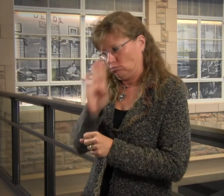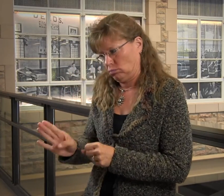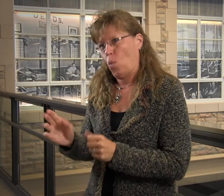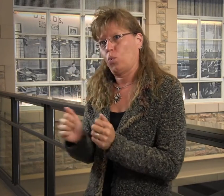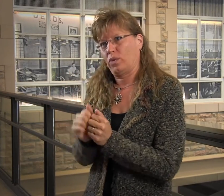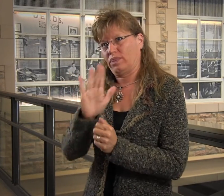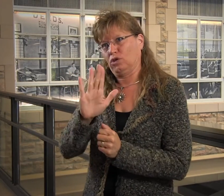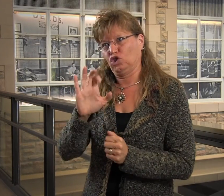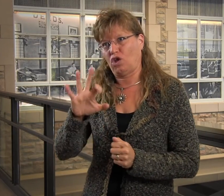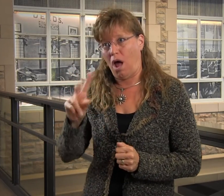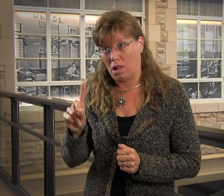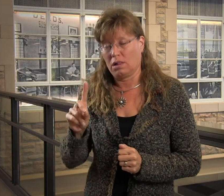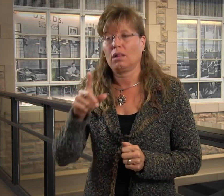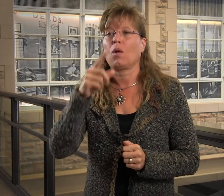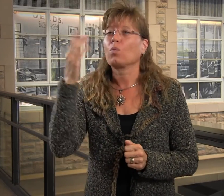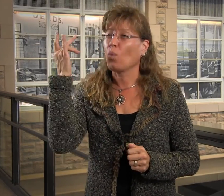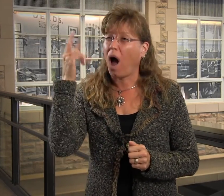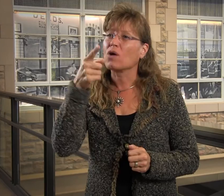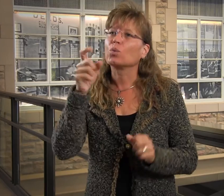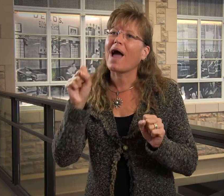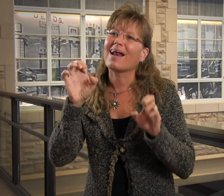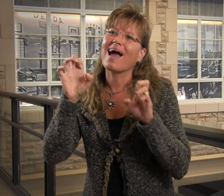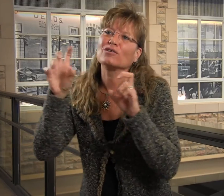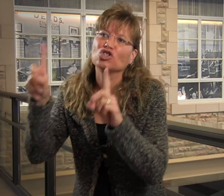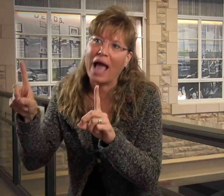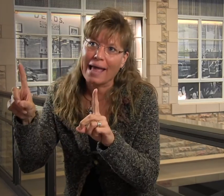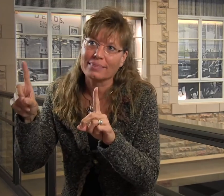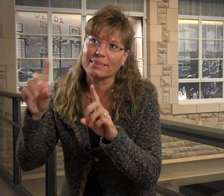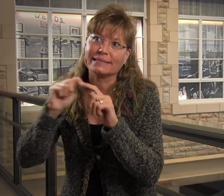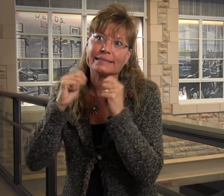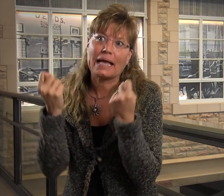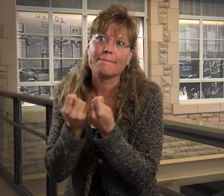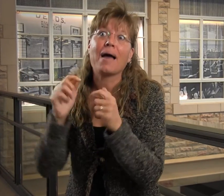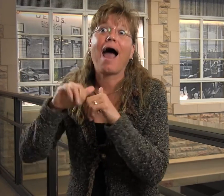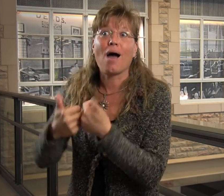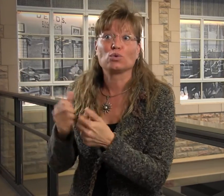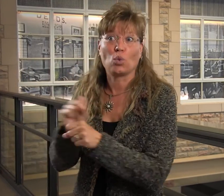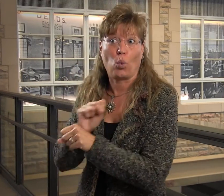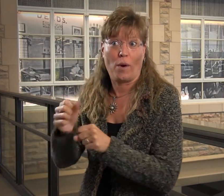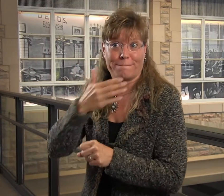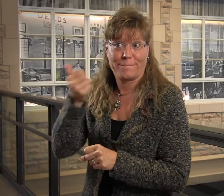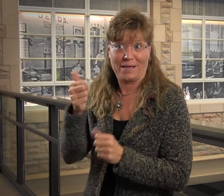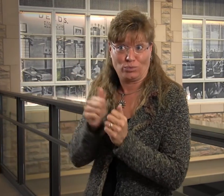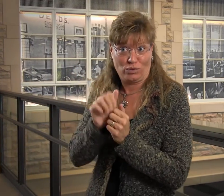with their child. They can meet and in doing that you can educate the team about how to work best